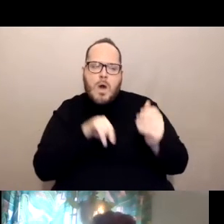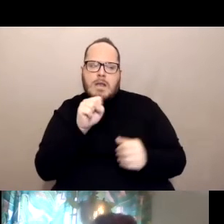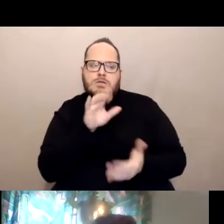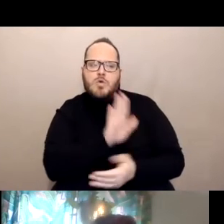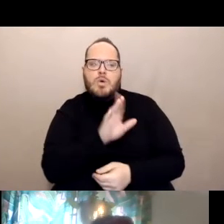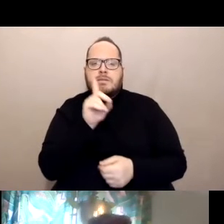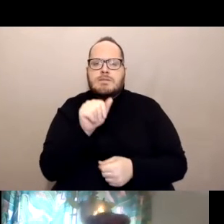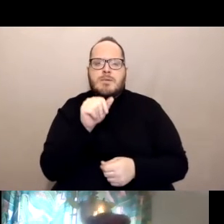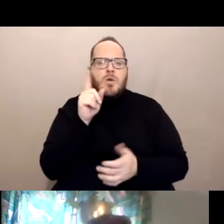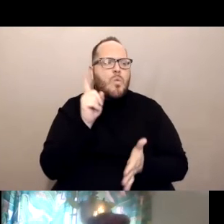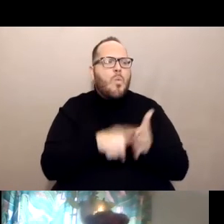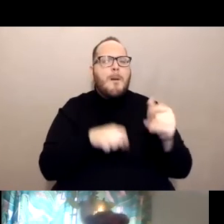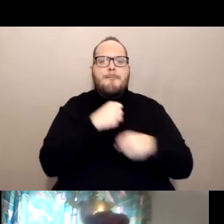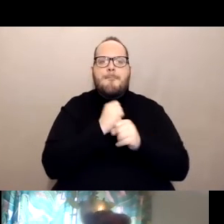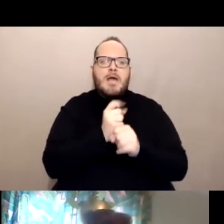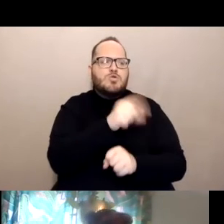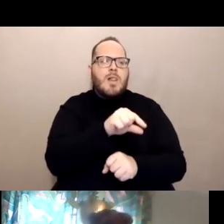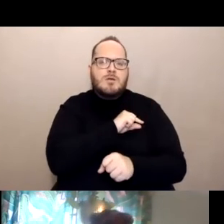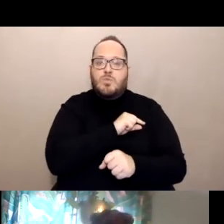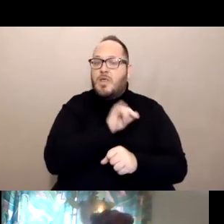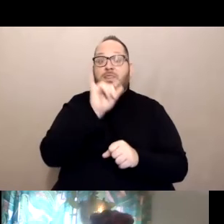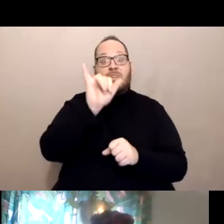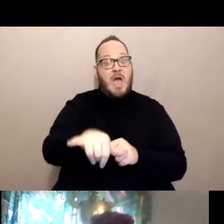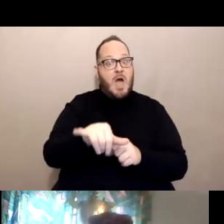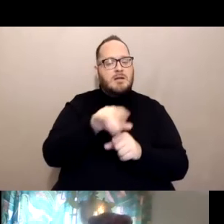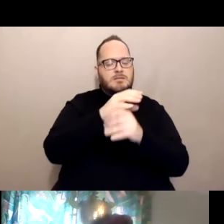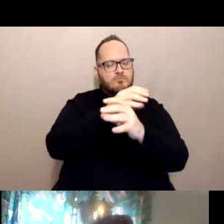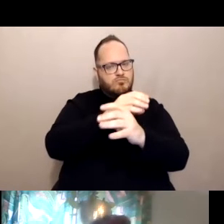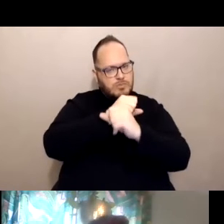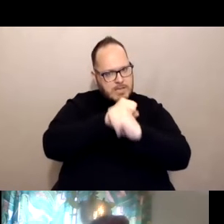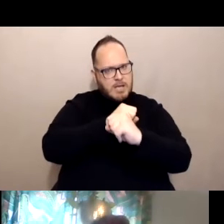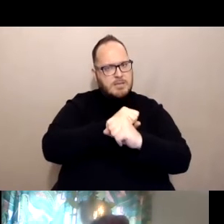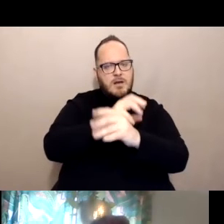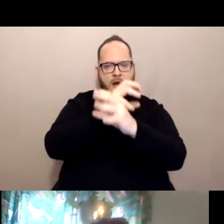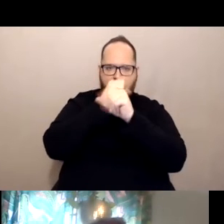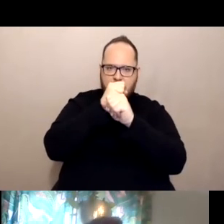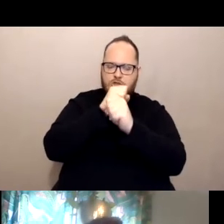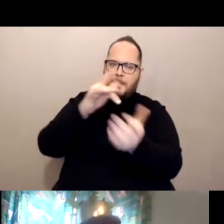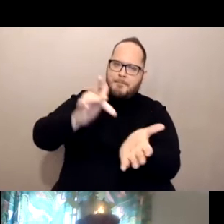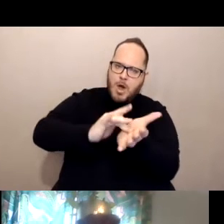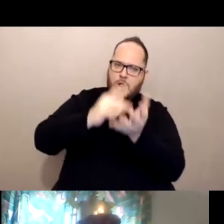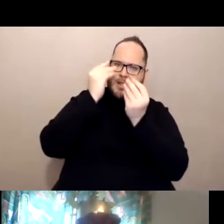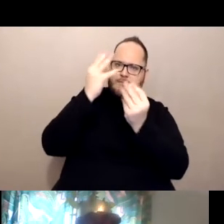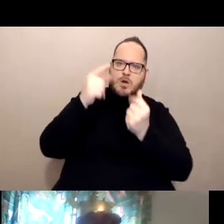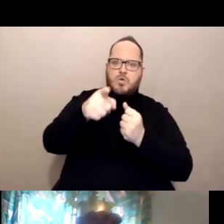That is protected confidential medical information that you do not have to share unless you choose to share it.